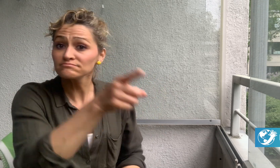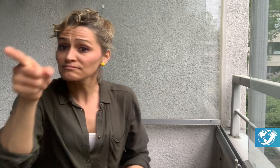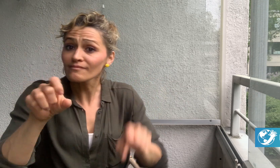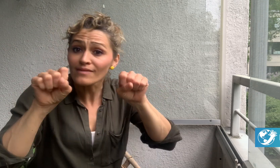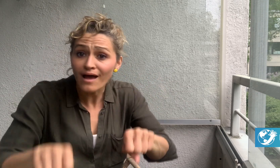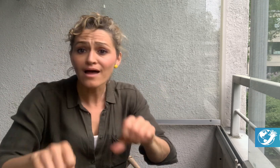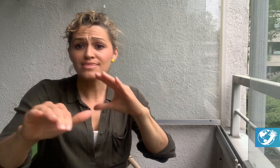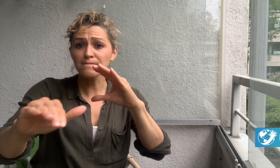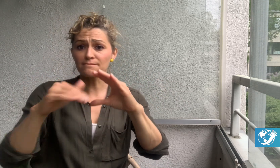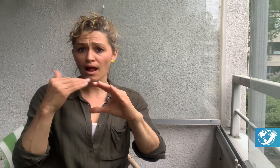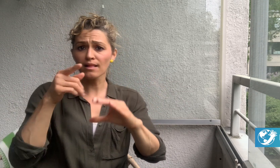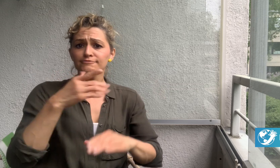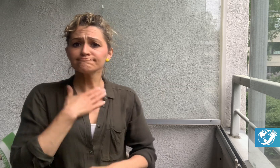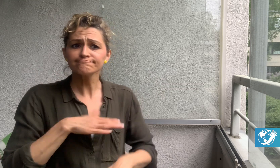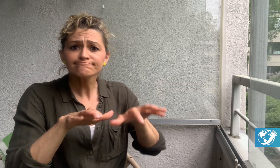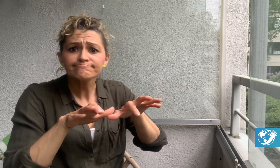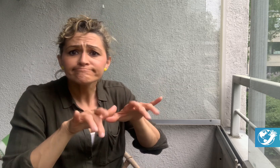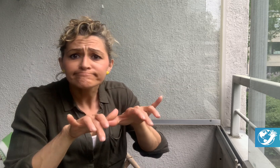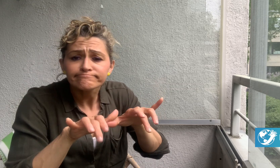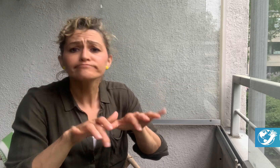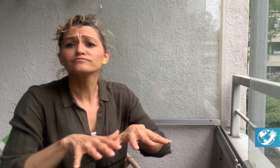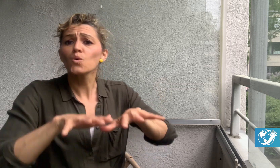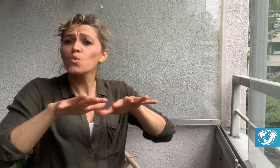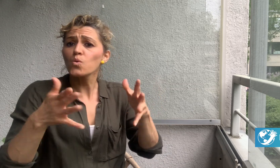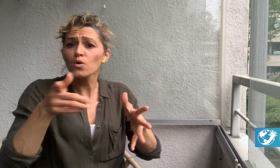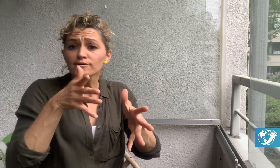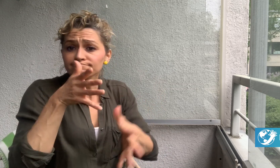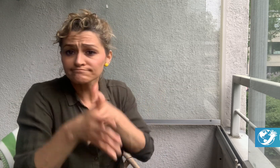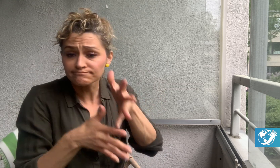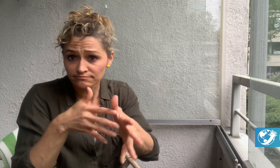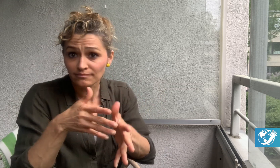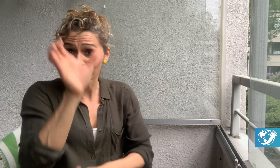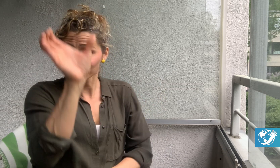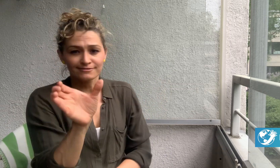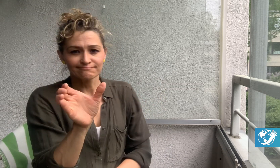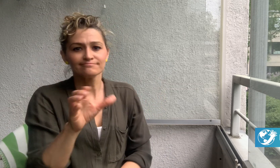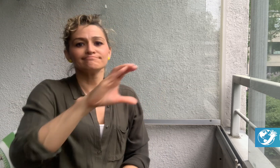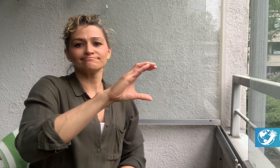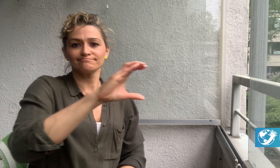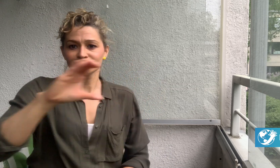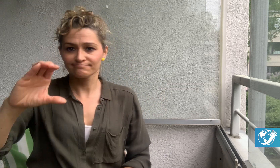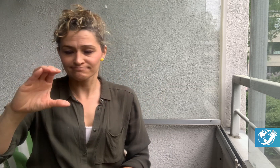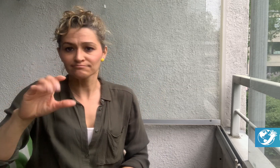You can email your text or video comments